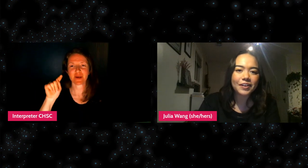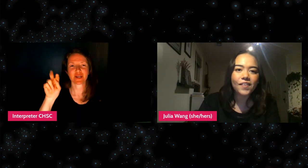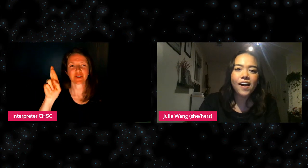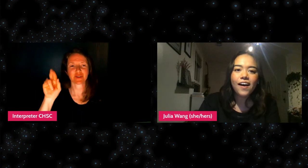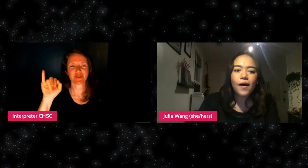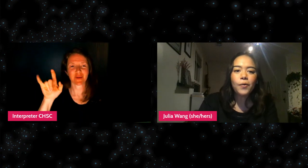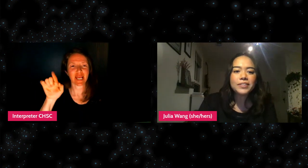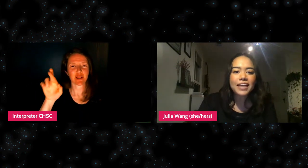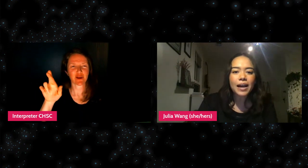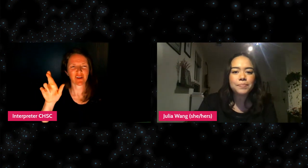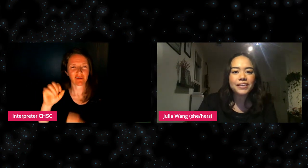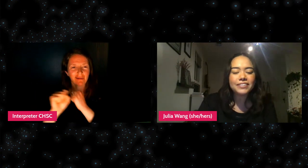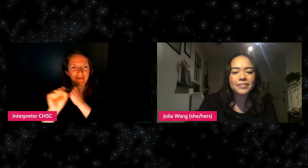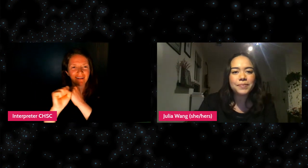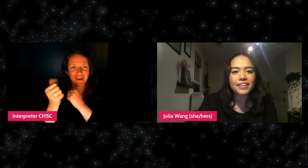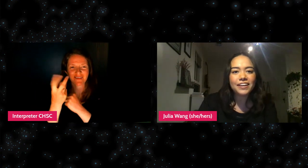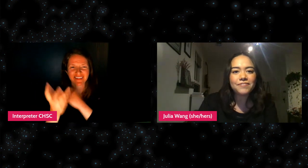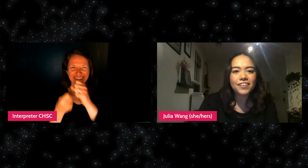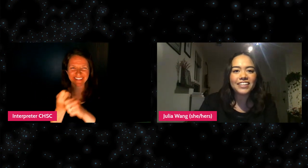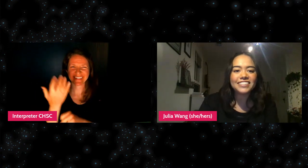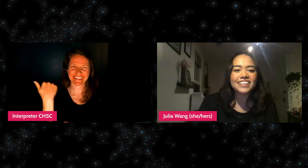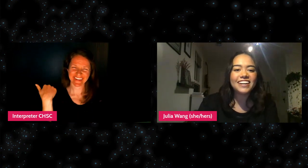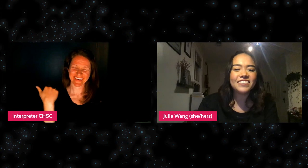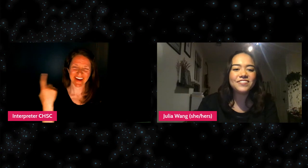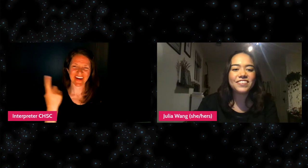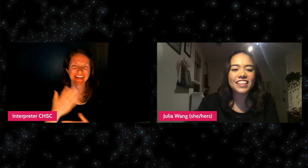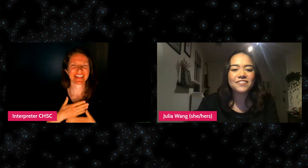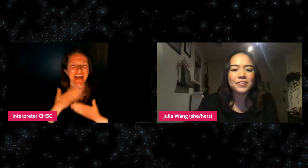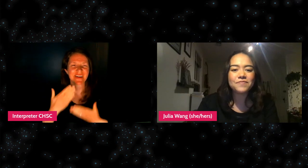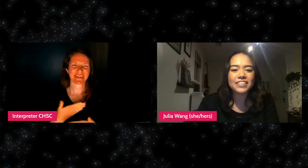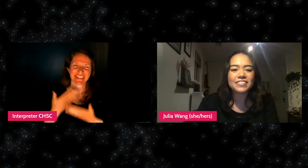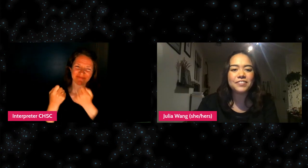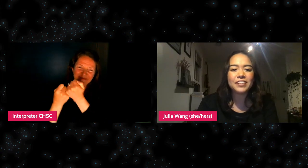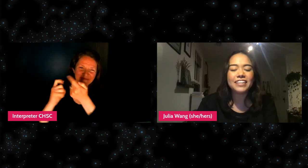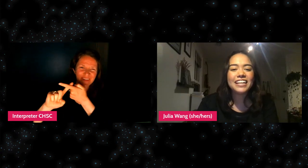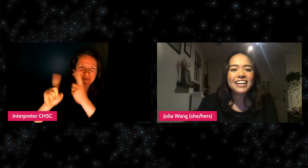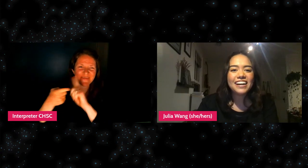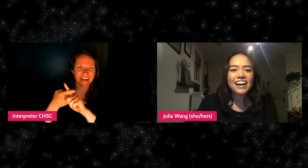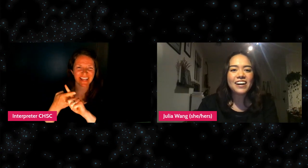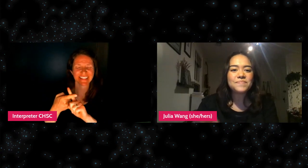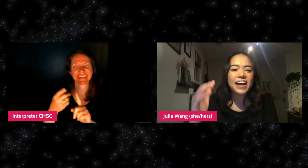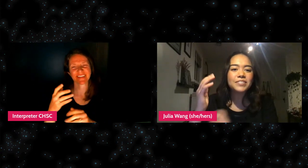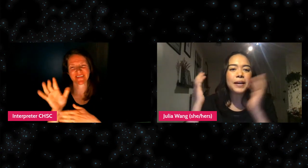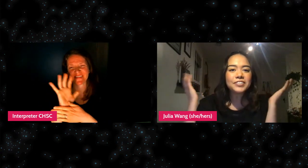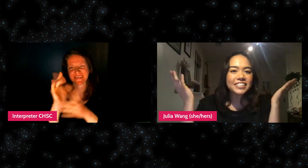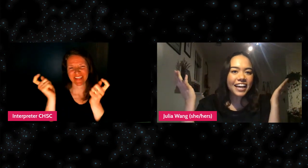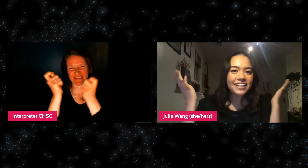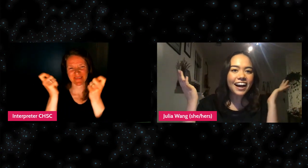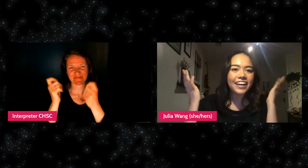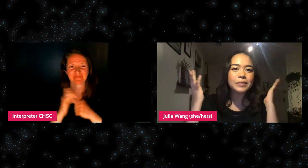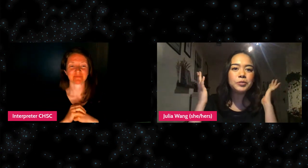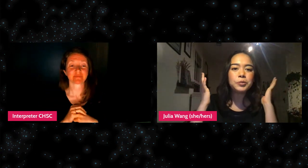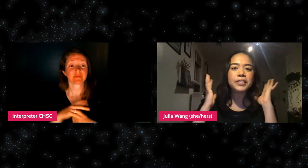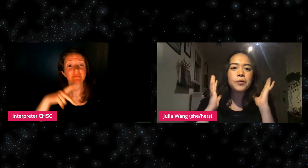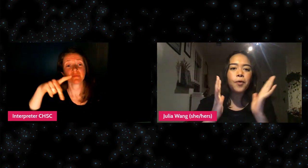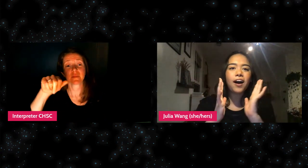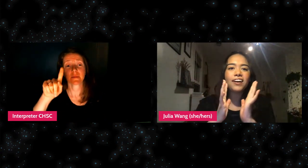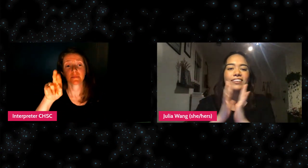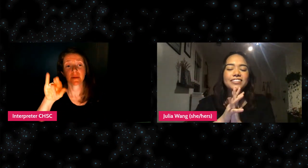So always happy to be a friend of the Film Festival. As Patrick said, I am Julia Wong,